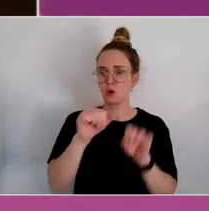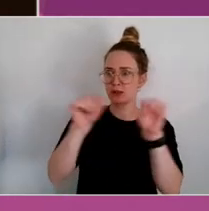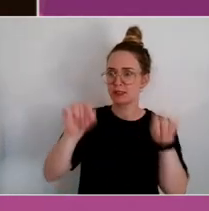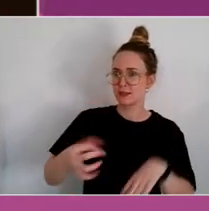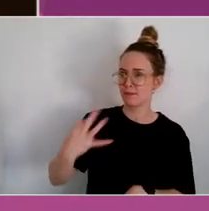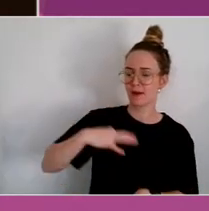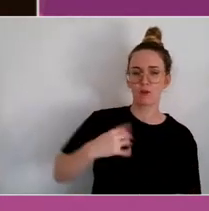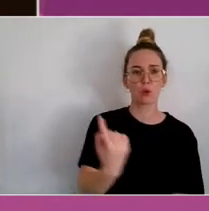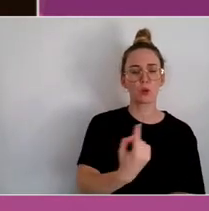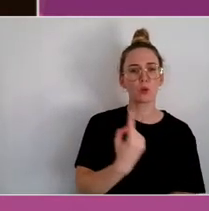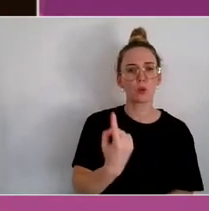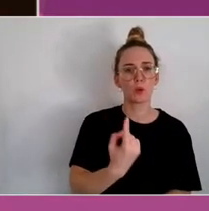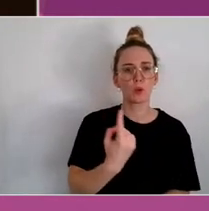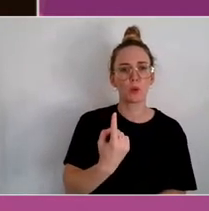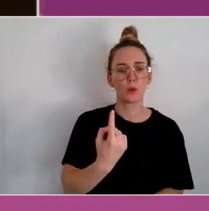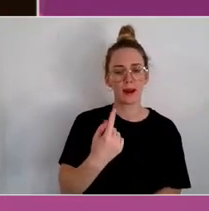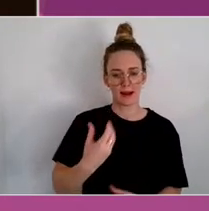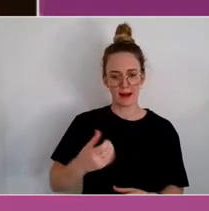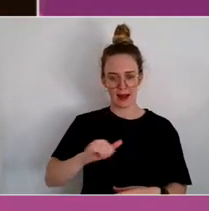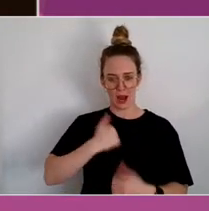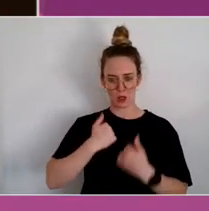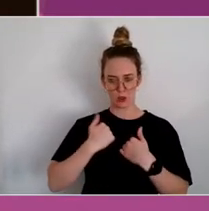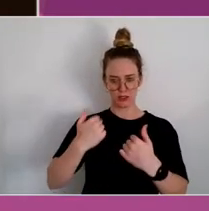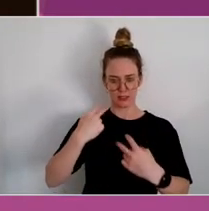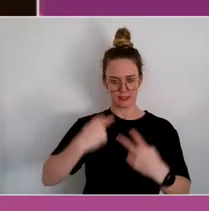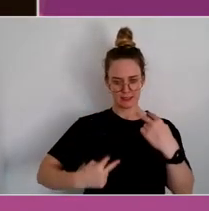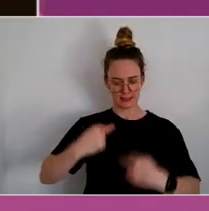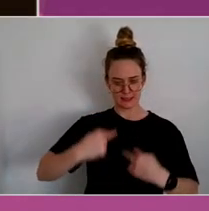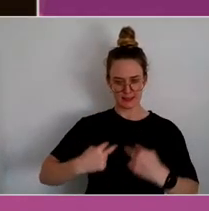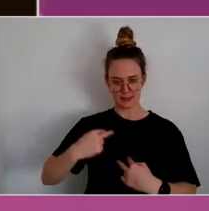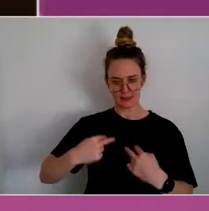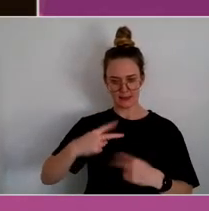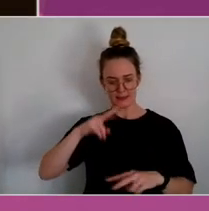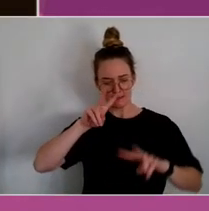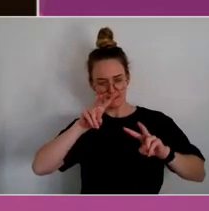And really taking that knowledge, critically analysing it, thinking about what your individual